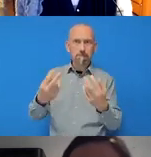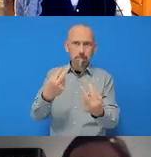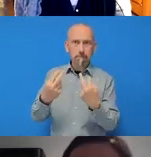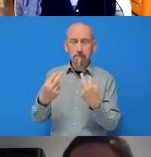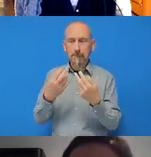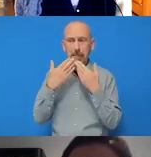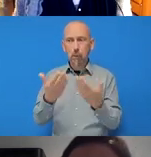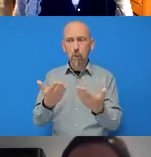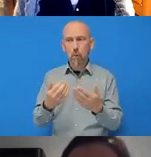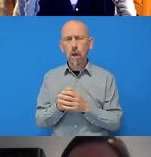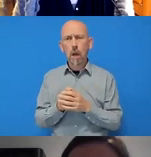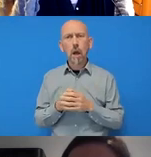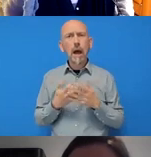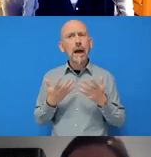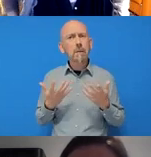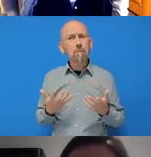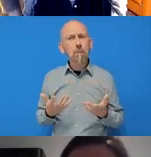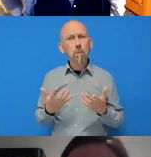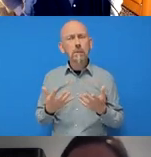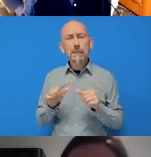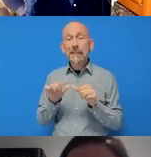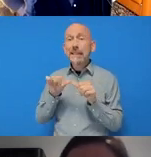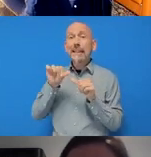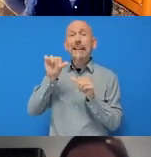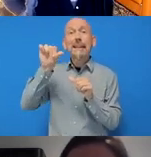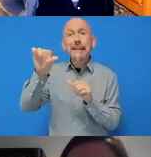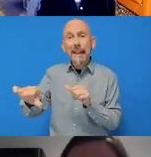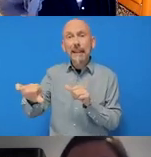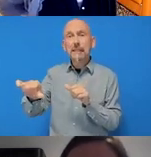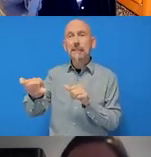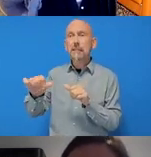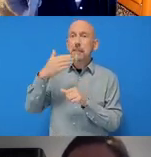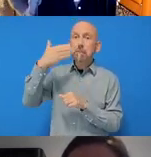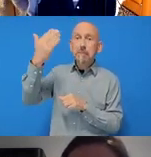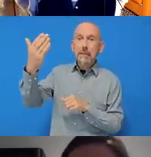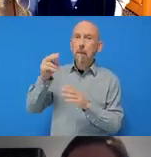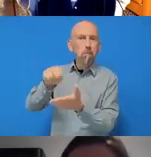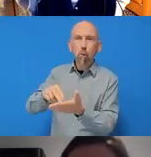At present we don't have our next speaker lined up, we are always on the lookout for speakers.